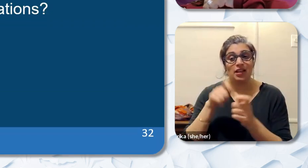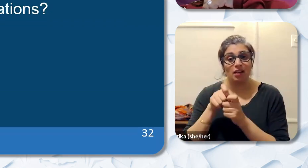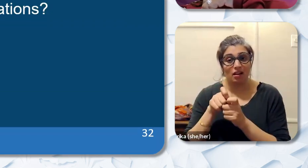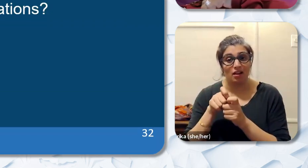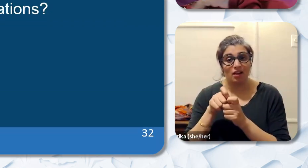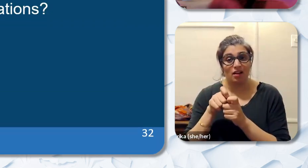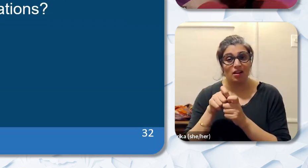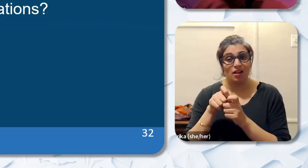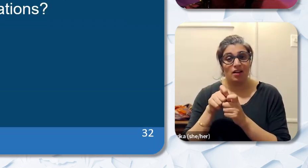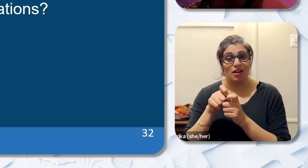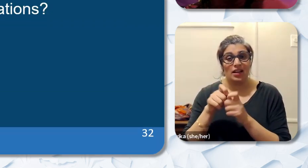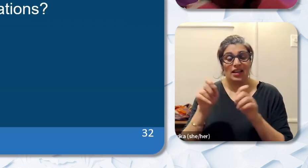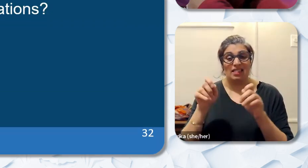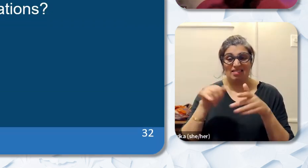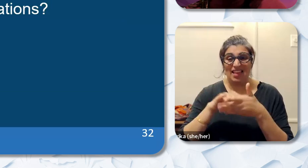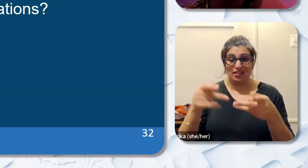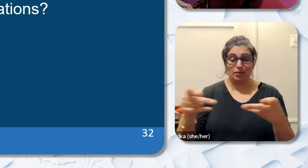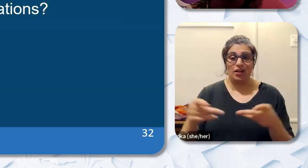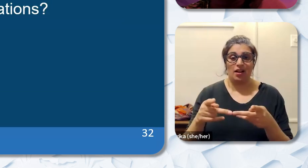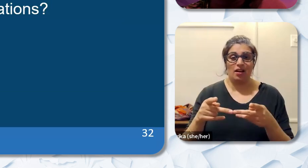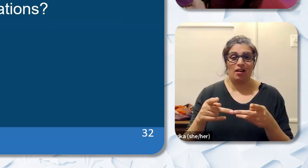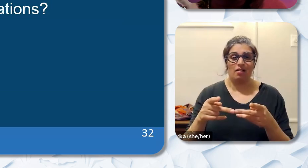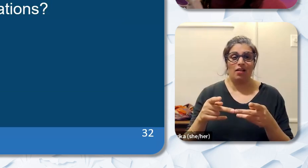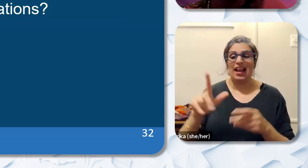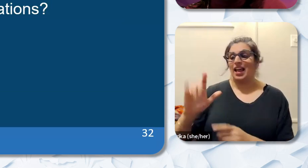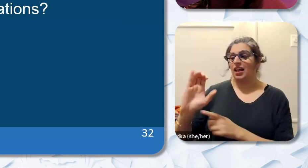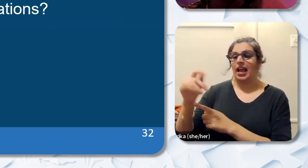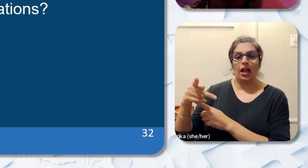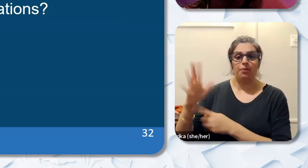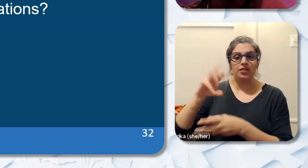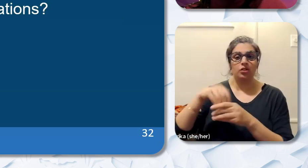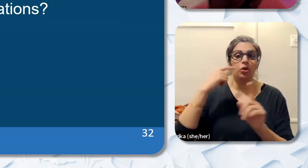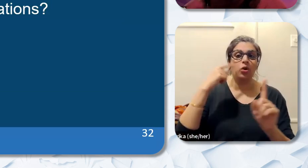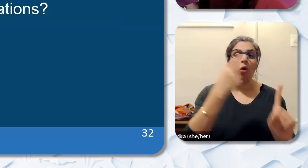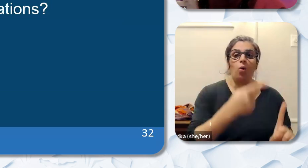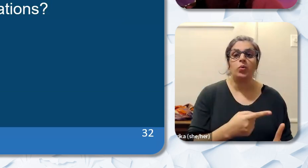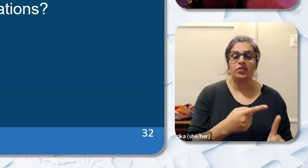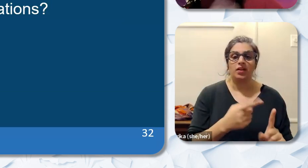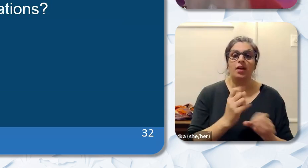education space putting goals in your LCAP and you can continue to ensure at least ensure that